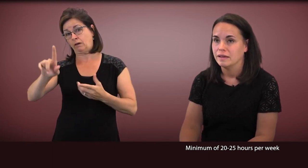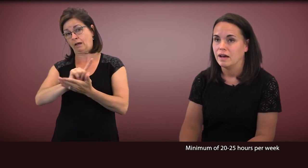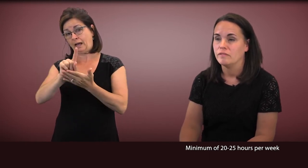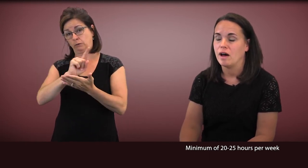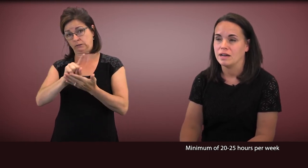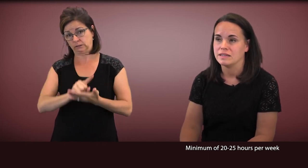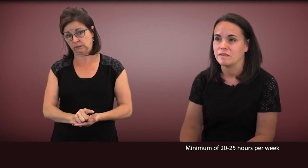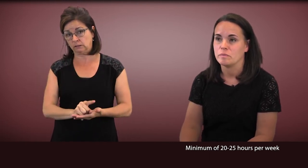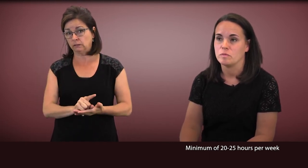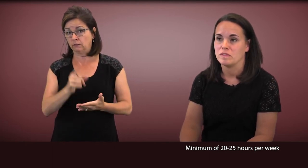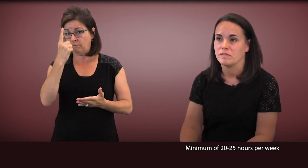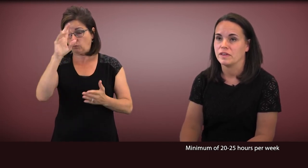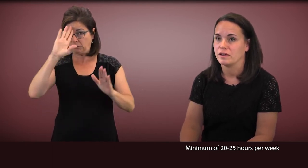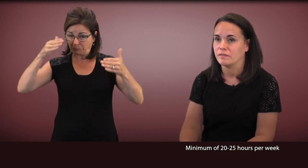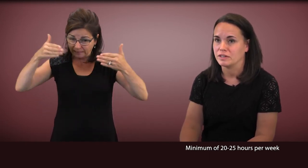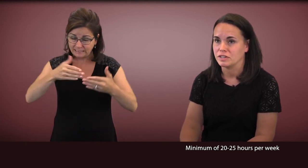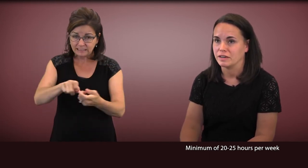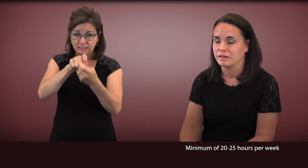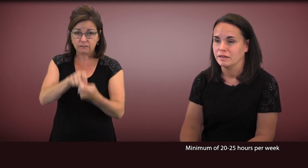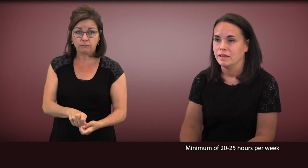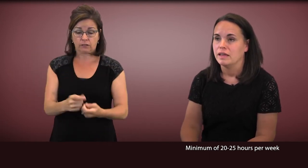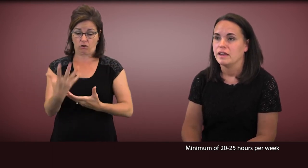of autism specific intervention.